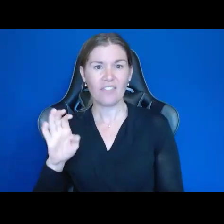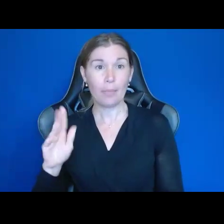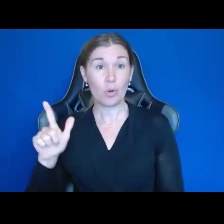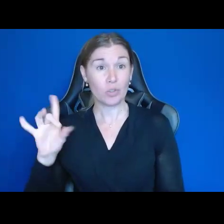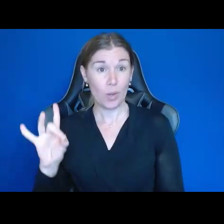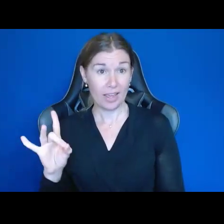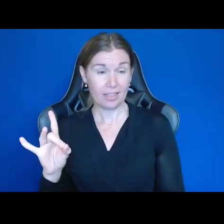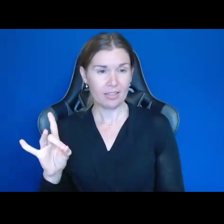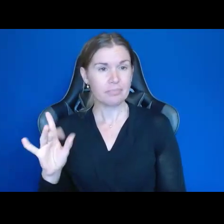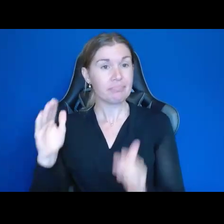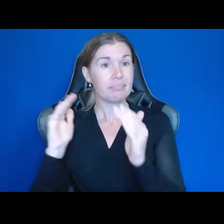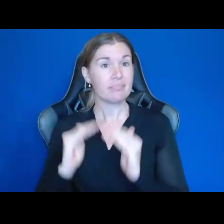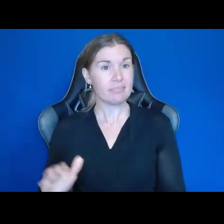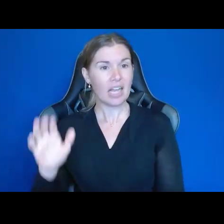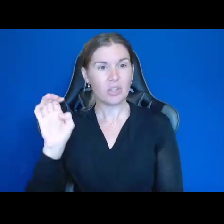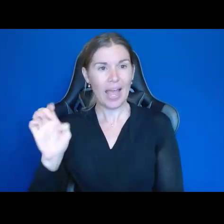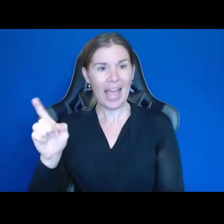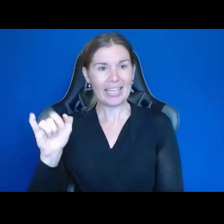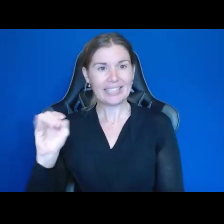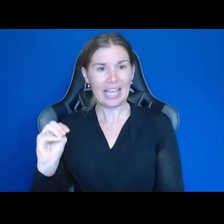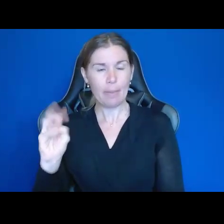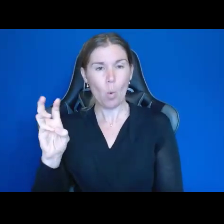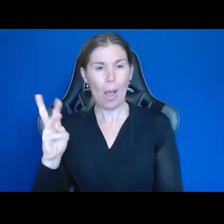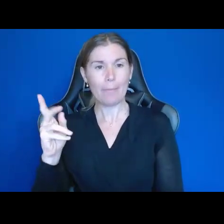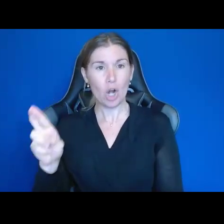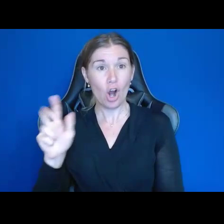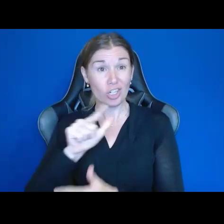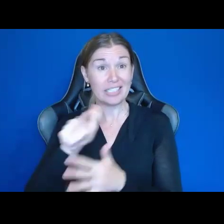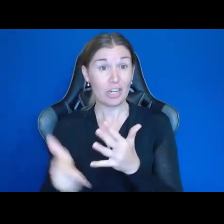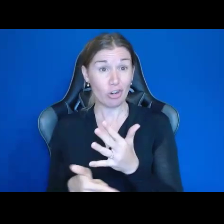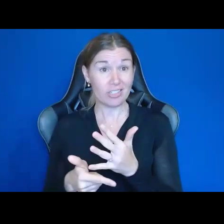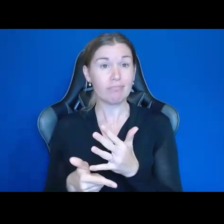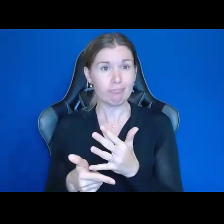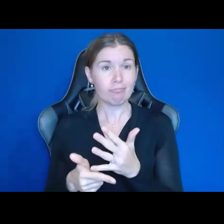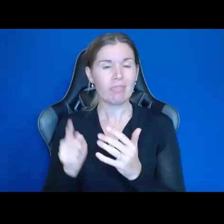We also are doing an EXIM Webinar Series, and that is to really learn, if you're taking